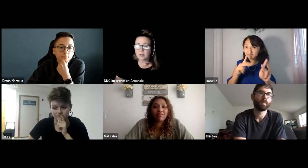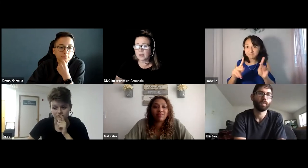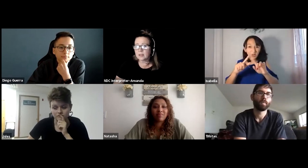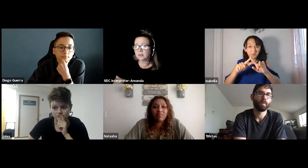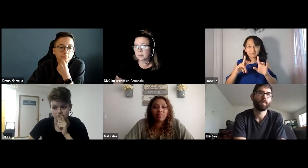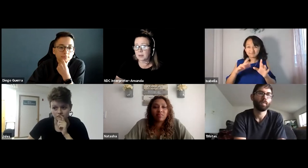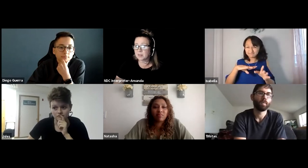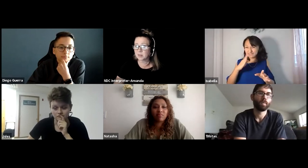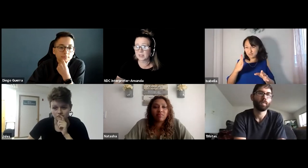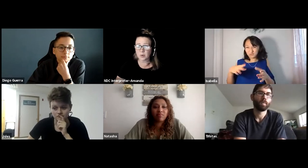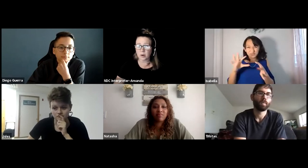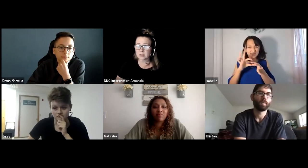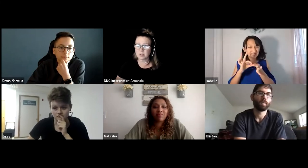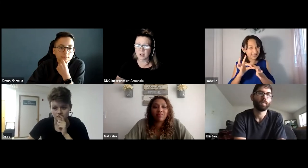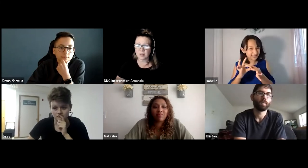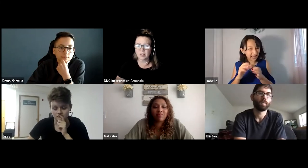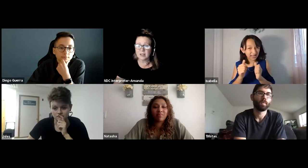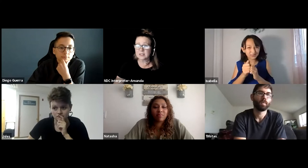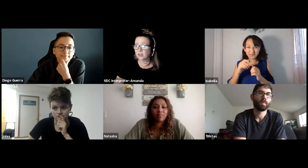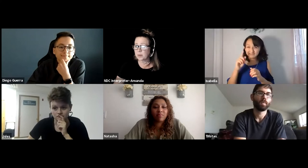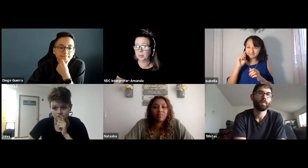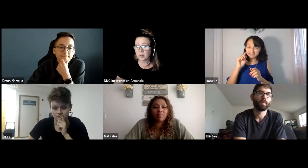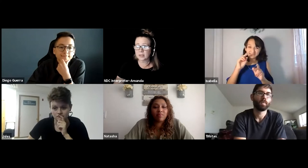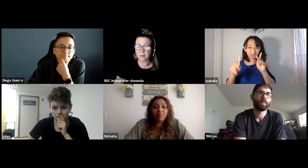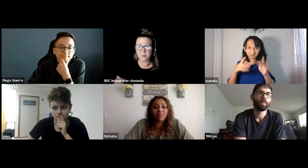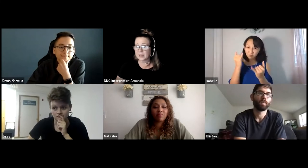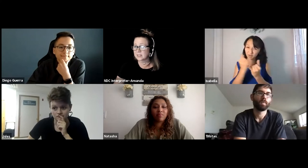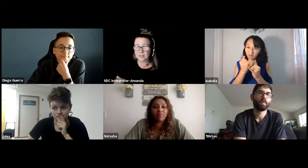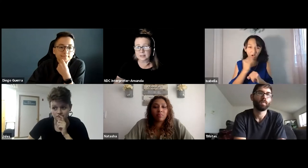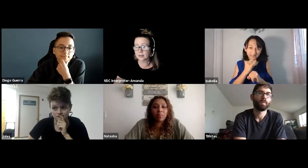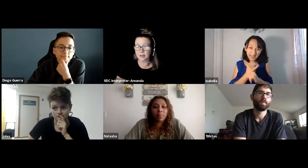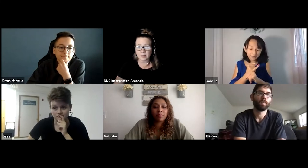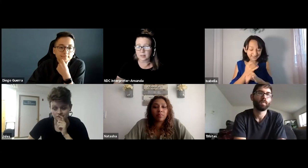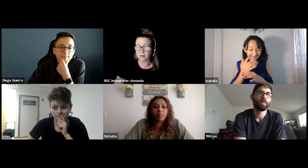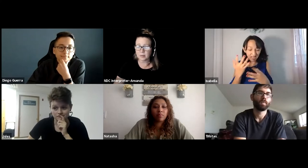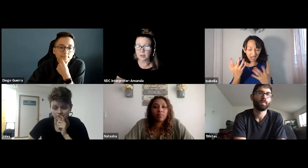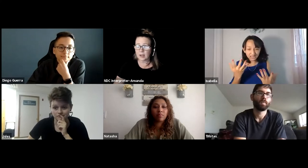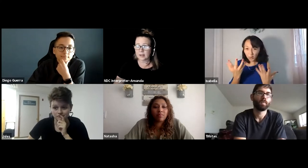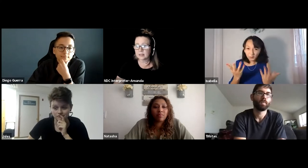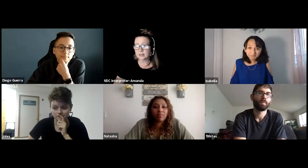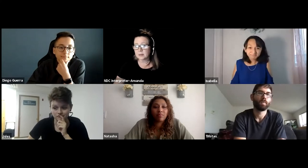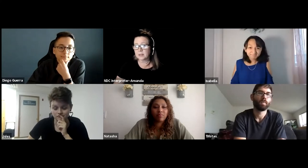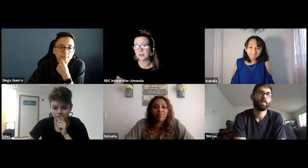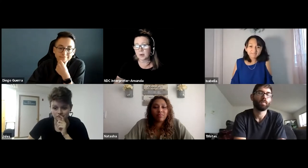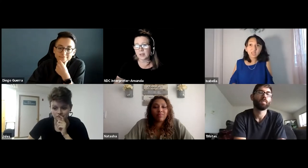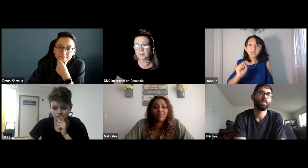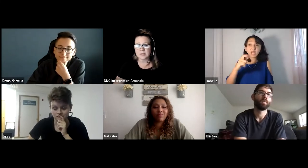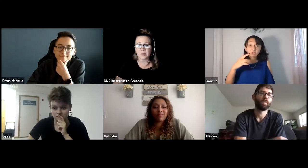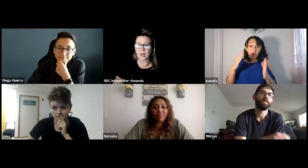I think maybe there's only even one or two other Deaf people on campus, but I didn't get to connect with them or meet them on campus.